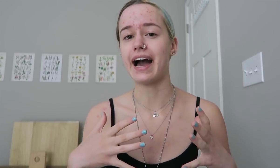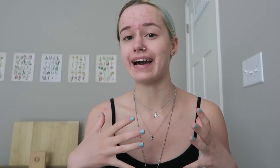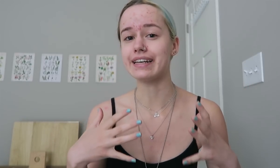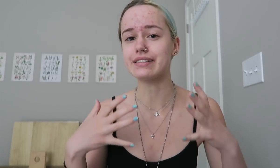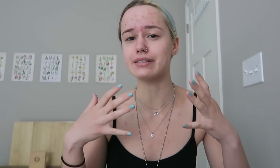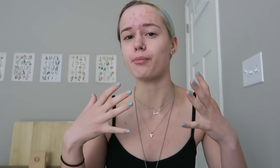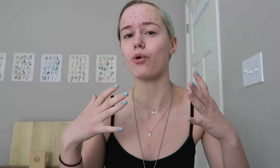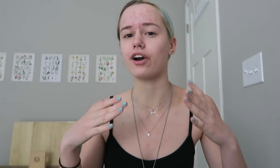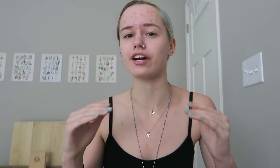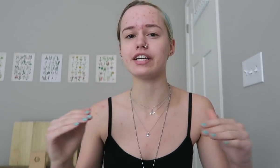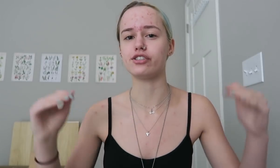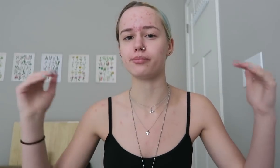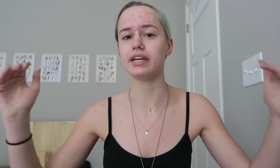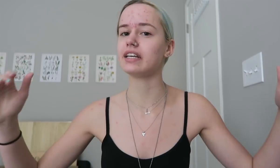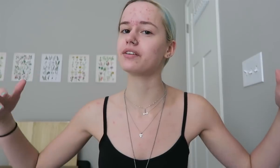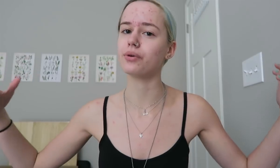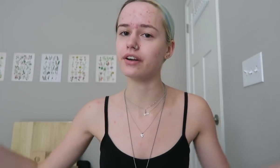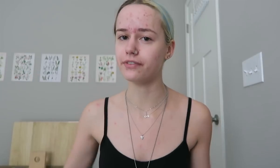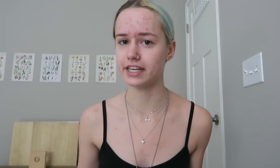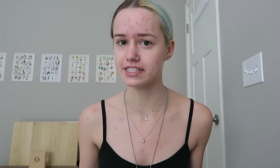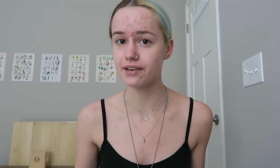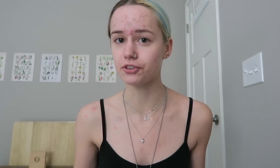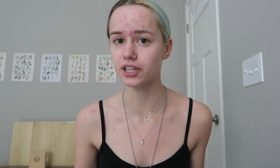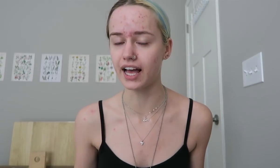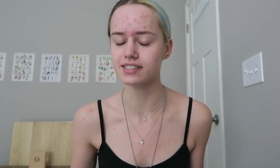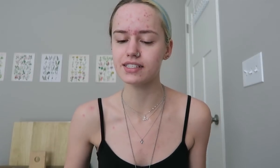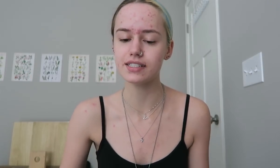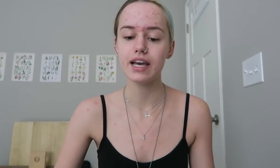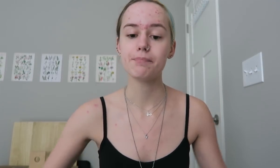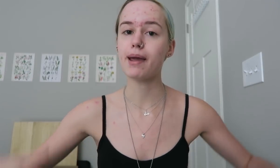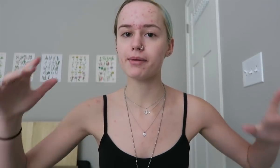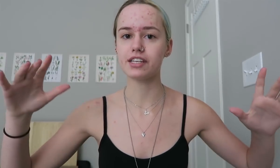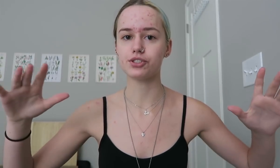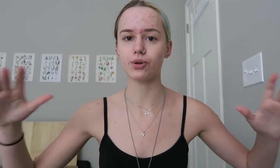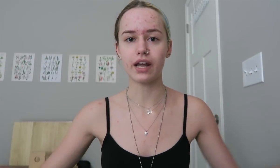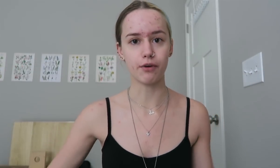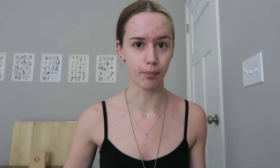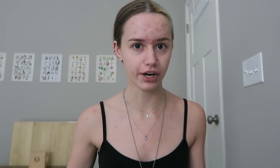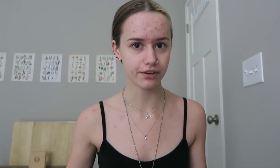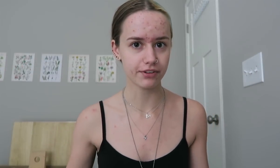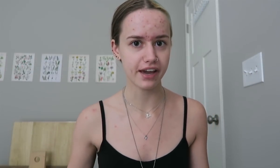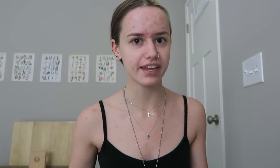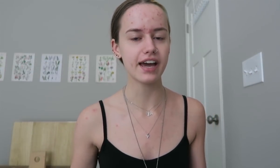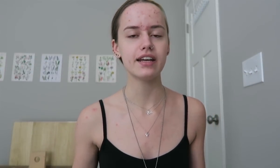they had some more intermediate or advanced level classes. Maybe they just don't have a market for that yet.